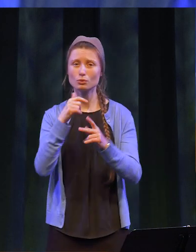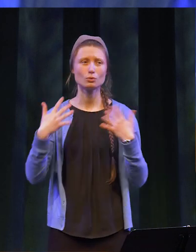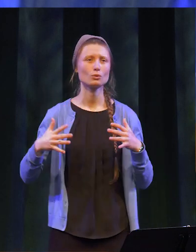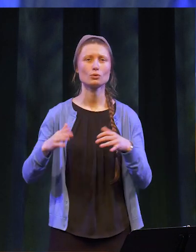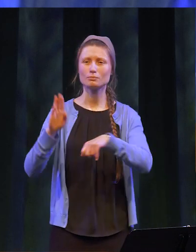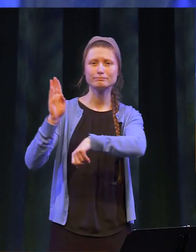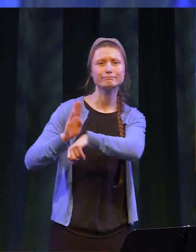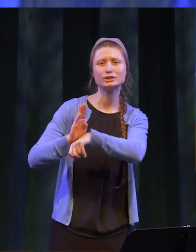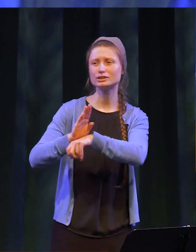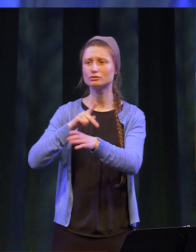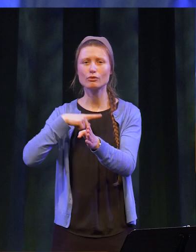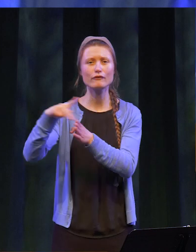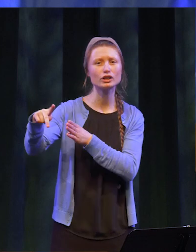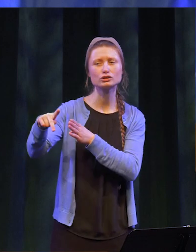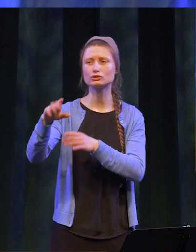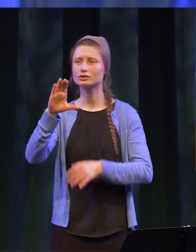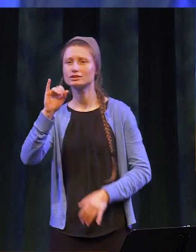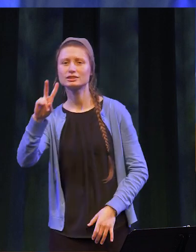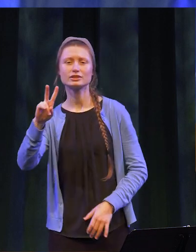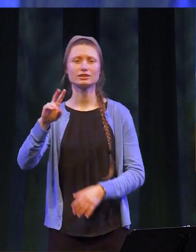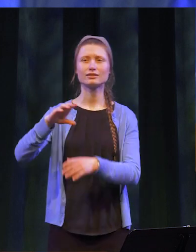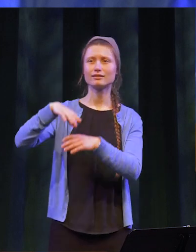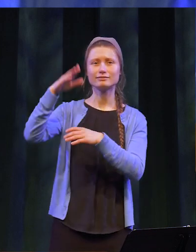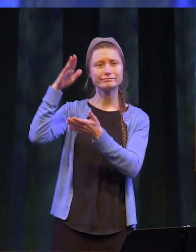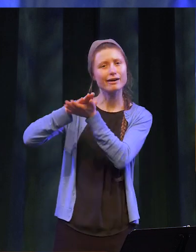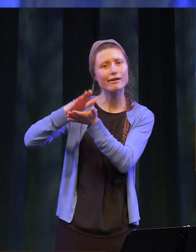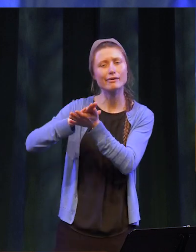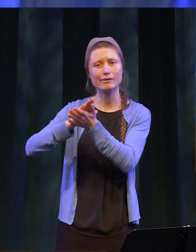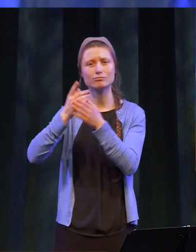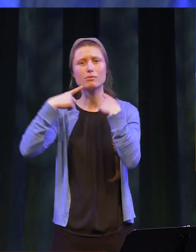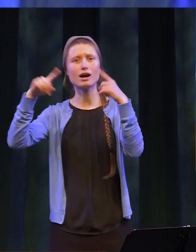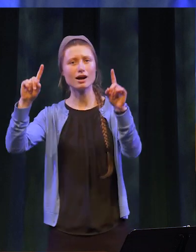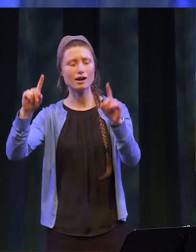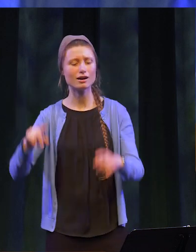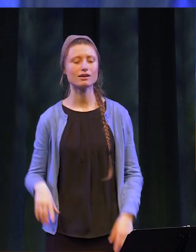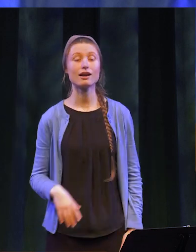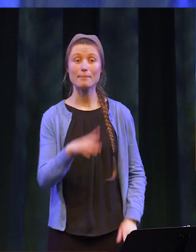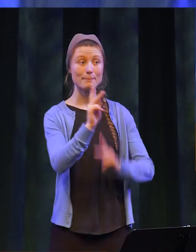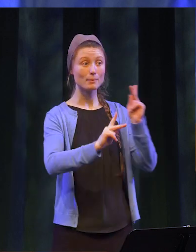made extraordinary business, professional, civic and scholarly accomplishments, and those